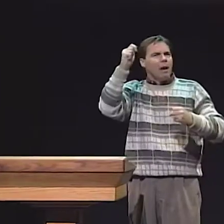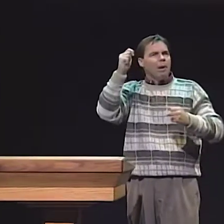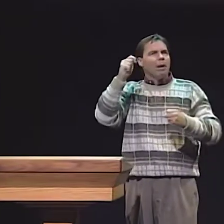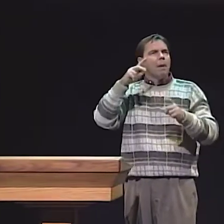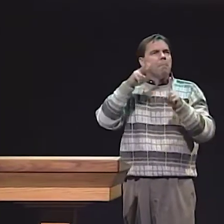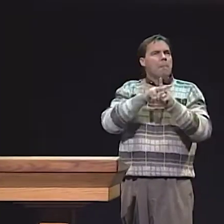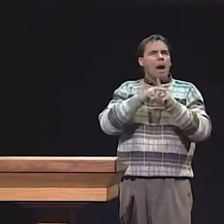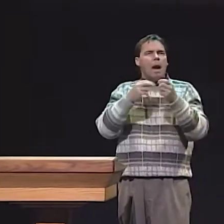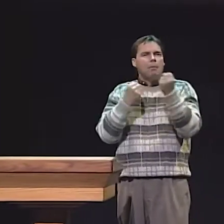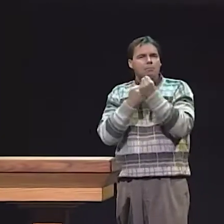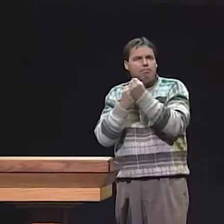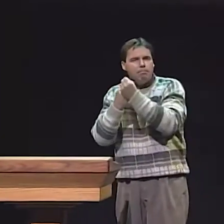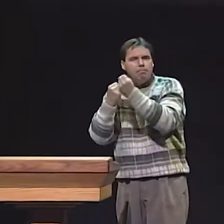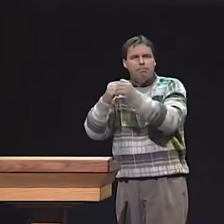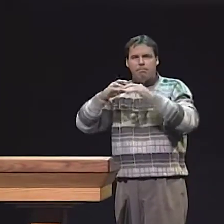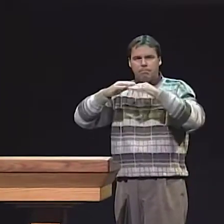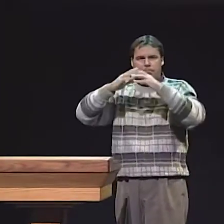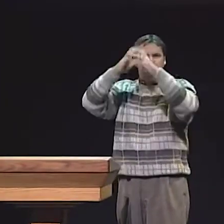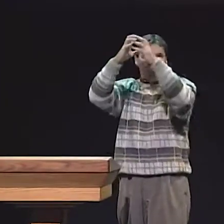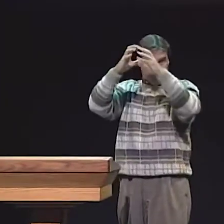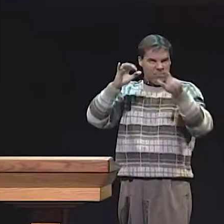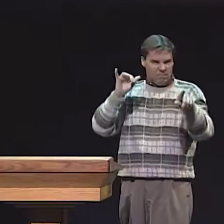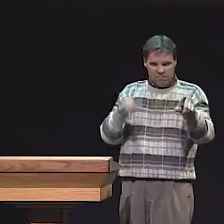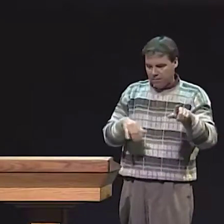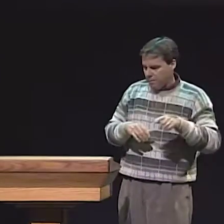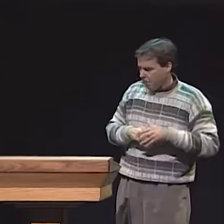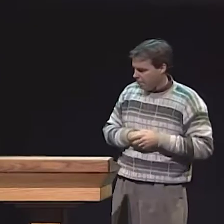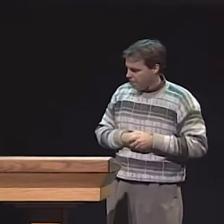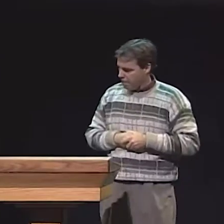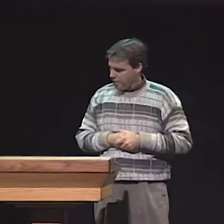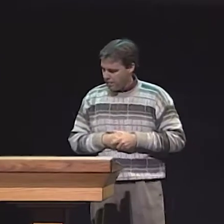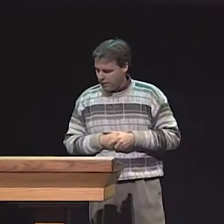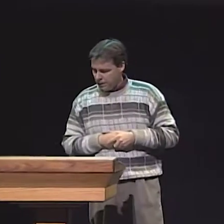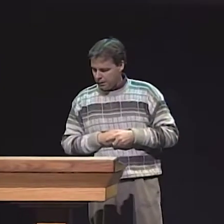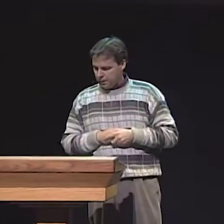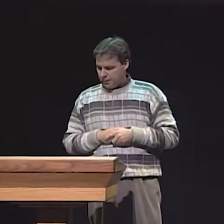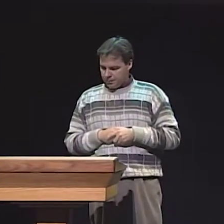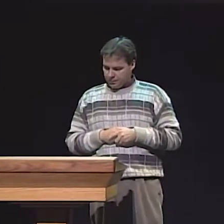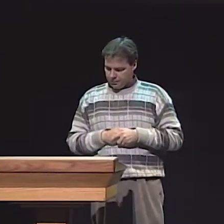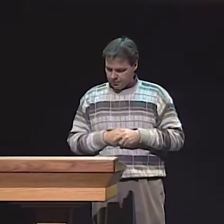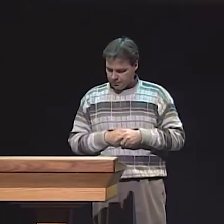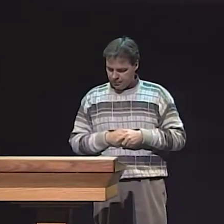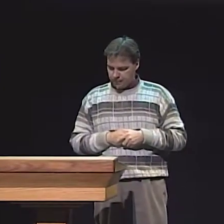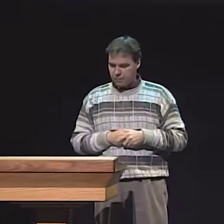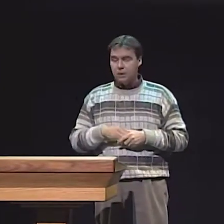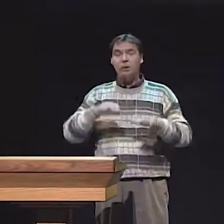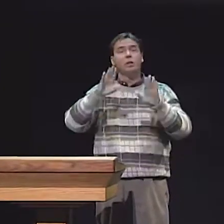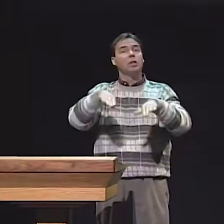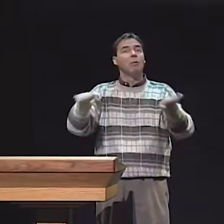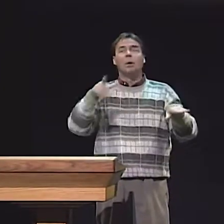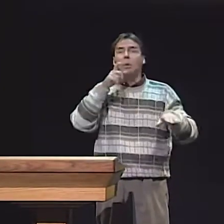WHICH WAS AMERICAN SIGN LANGUAGE AND ENGLISH AS A SECOND LANGUAGE PROGRAM, AND WITH THOSE SUPPORT SERVICES, WE HOPED THAT